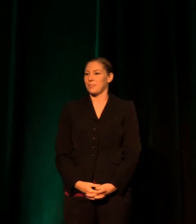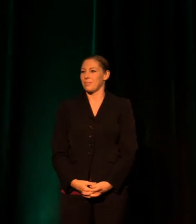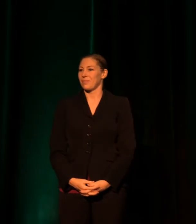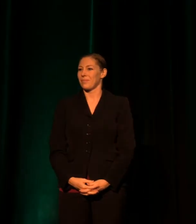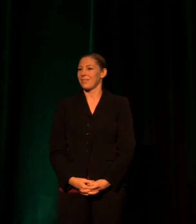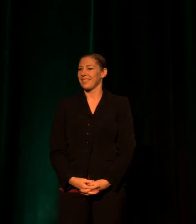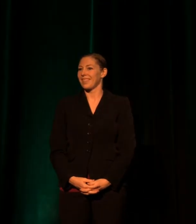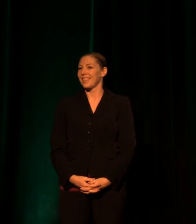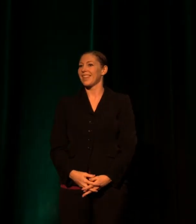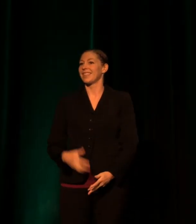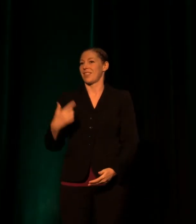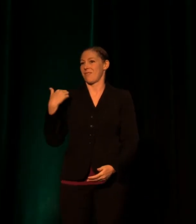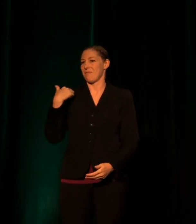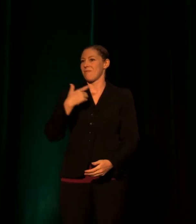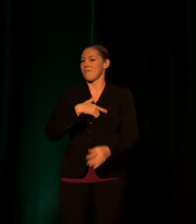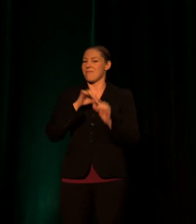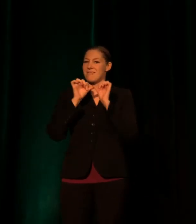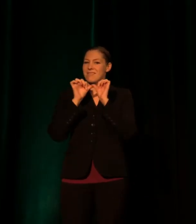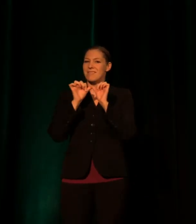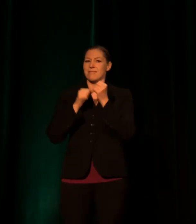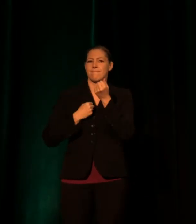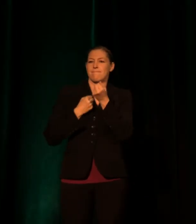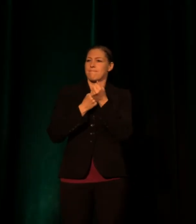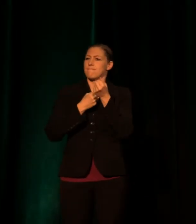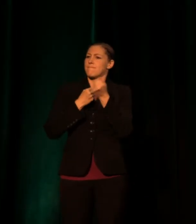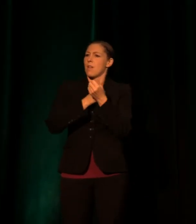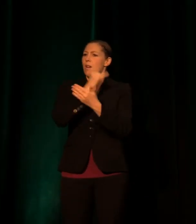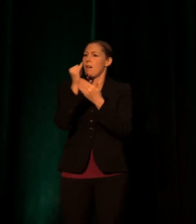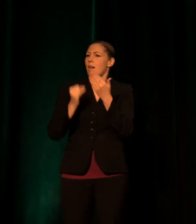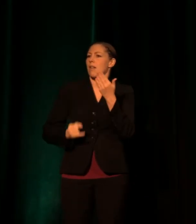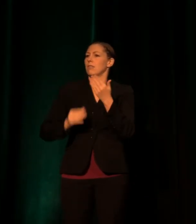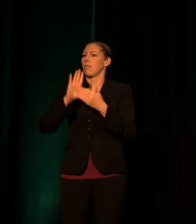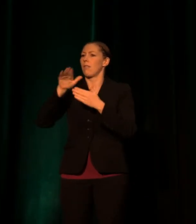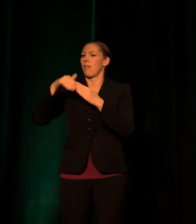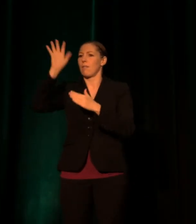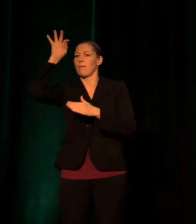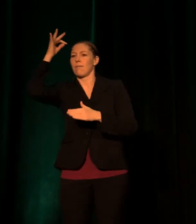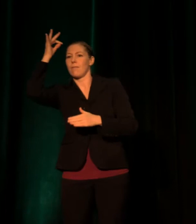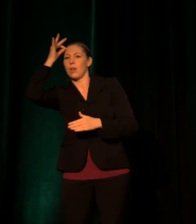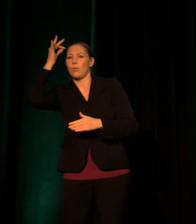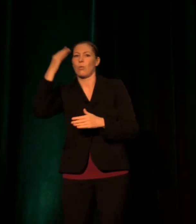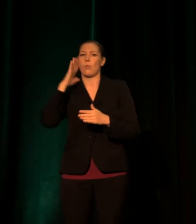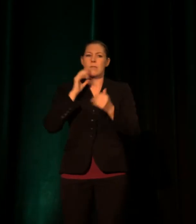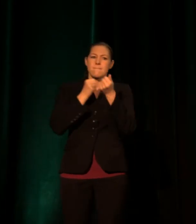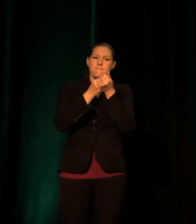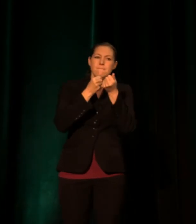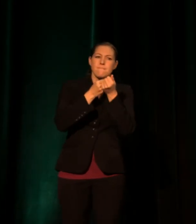As we continue to advocate for the arts at the Federal level, we'll need to continue developing meaningful relationships with folks